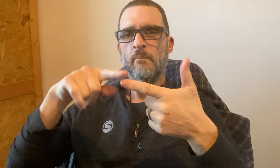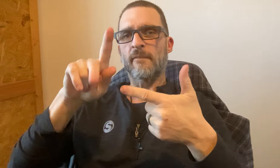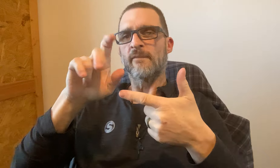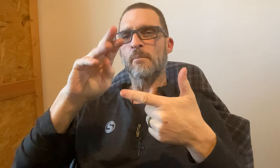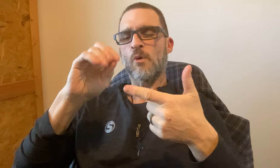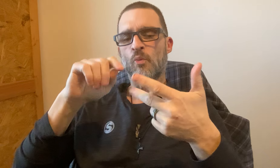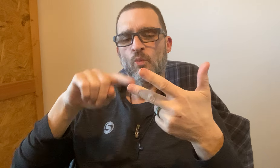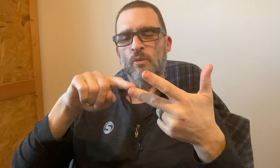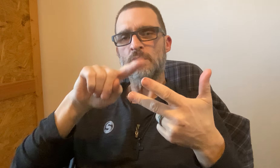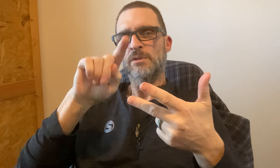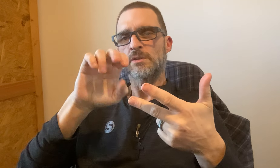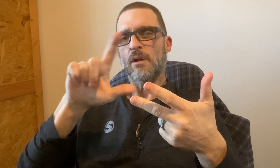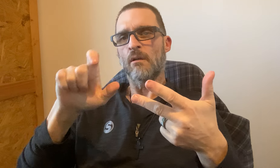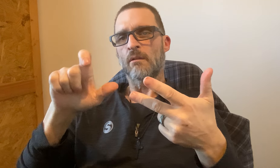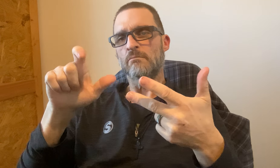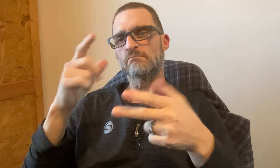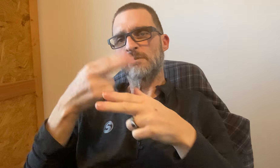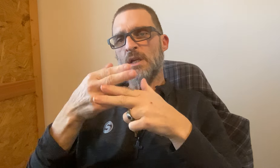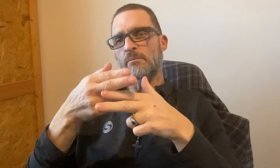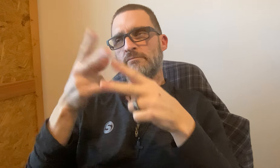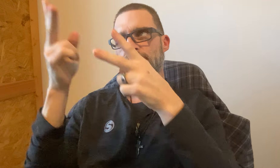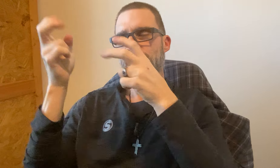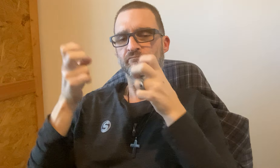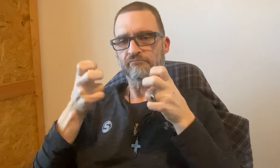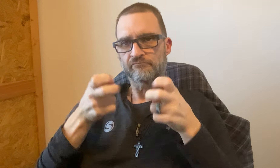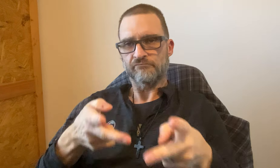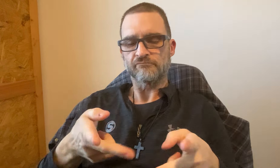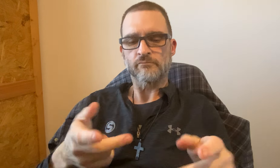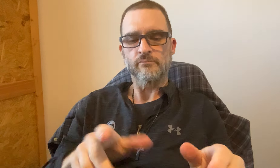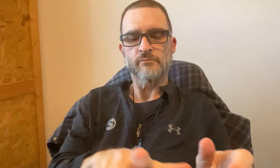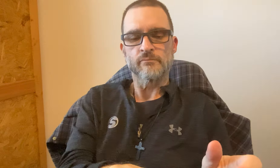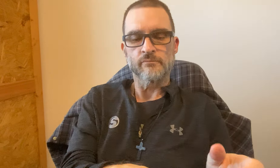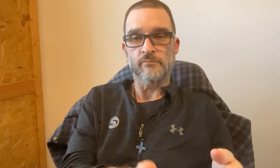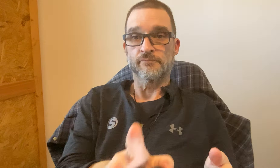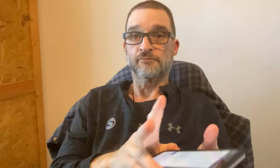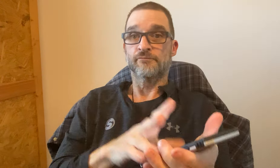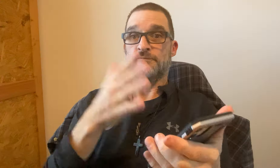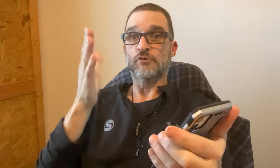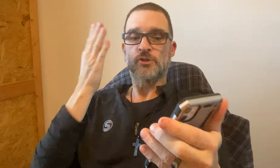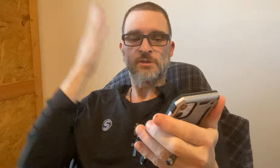Cash App, Venmo, Zelle Use the name information and type it in the box.